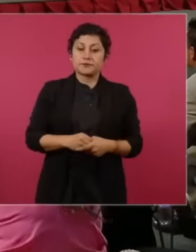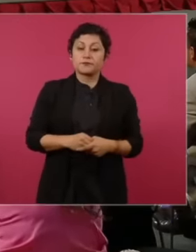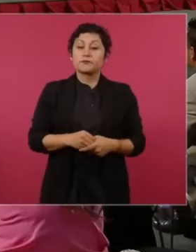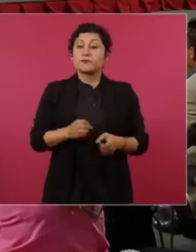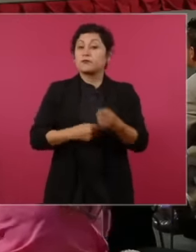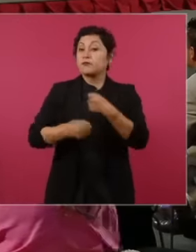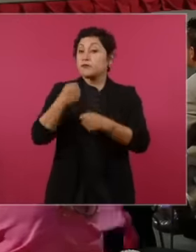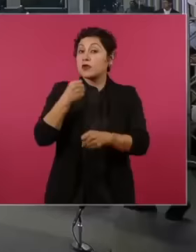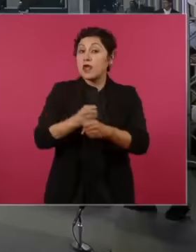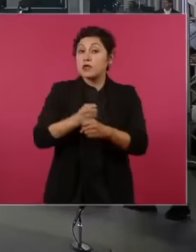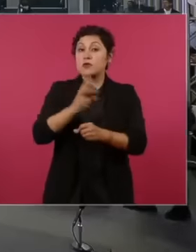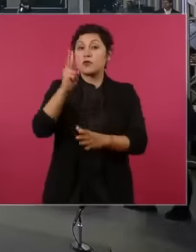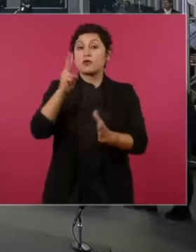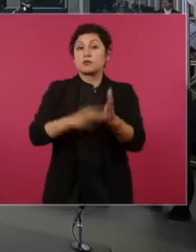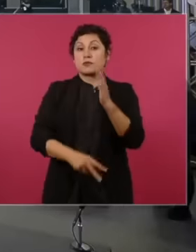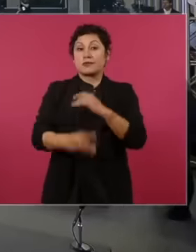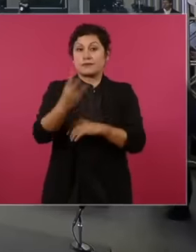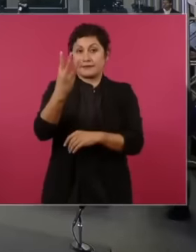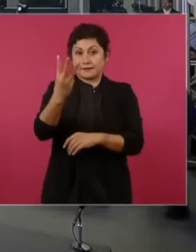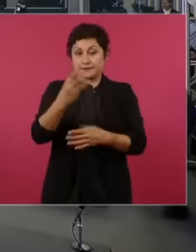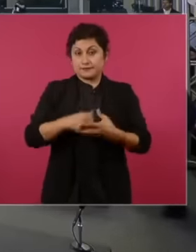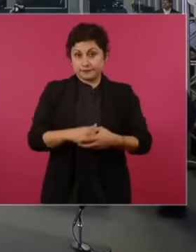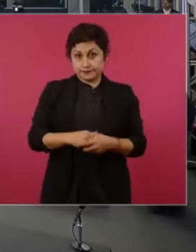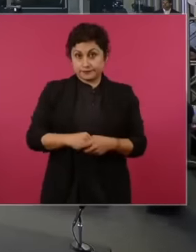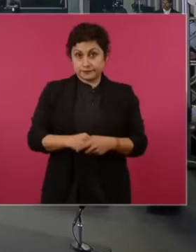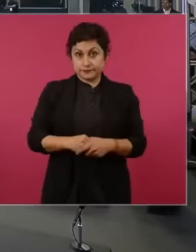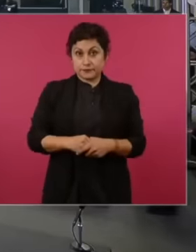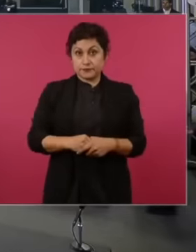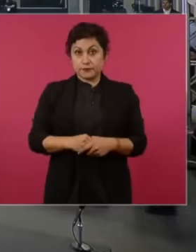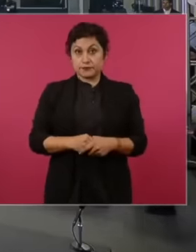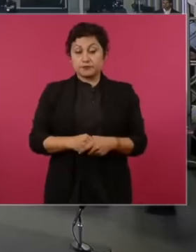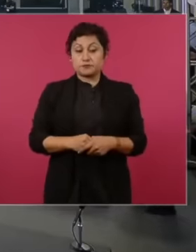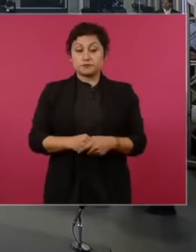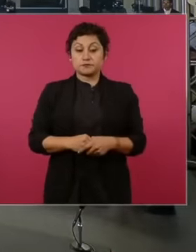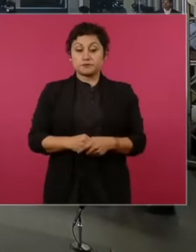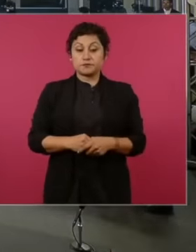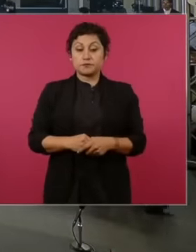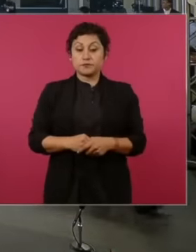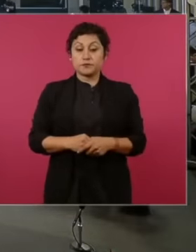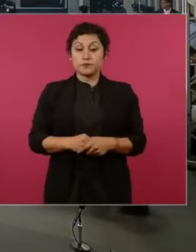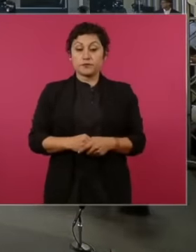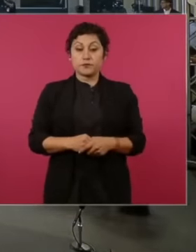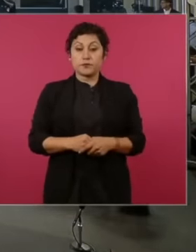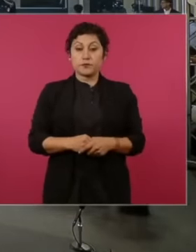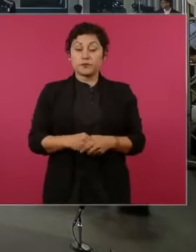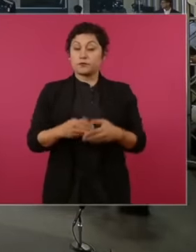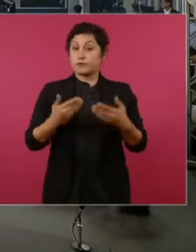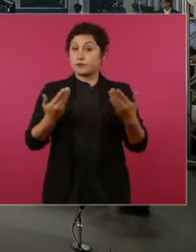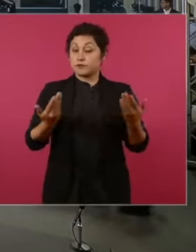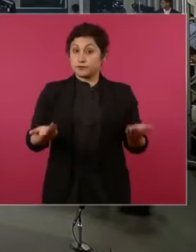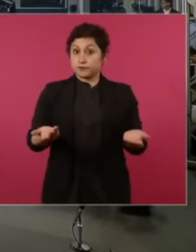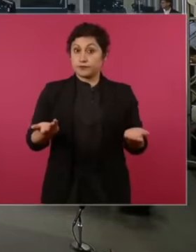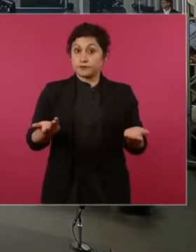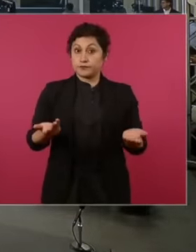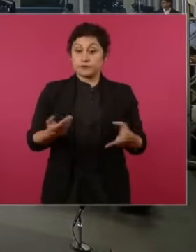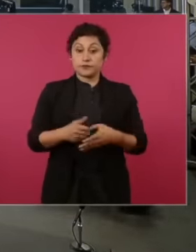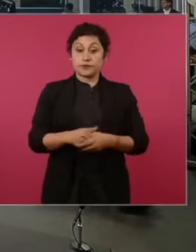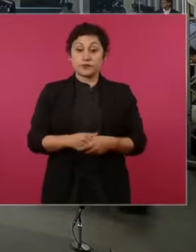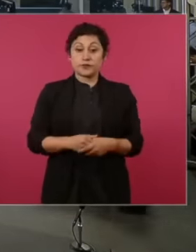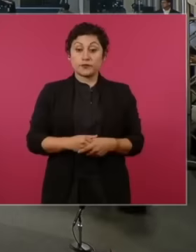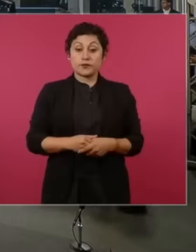3 So this was what was